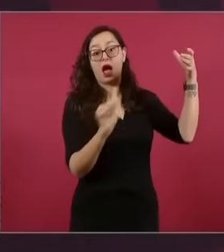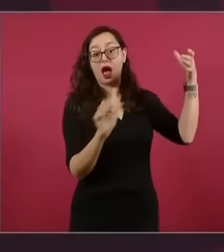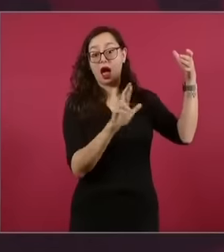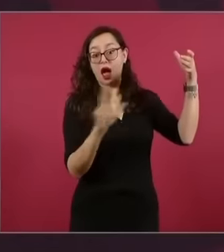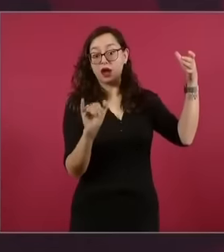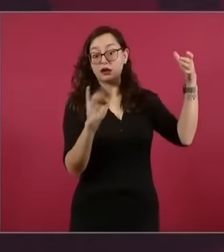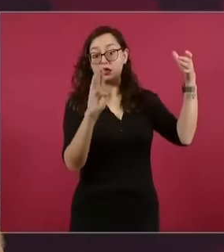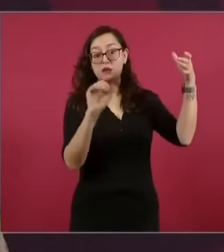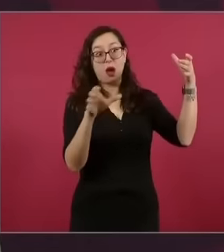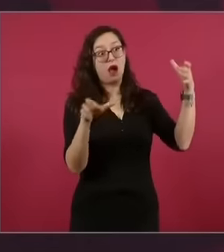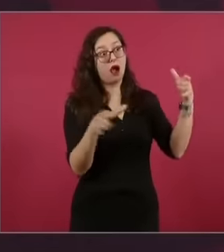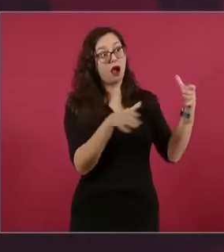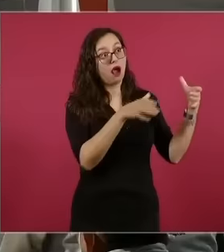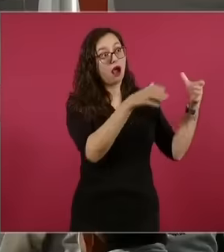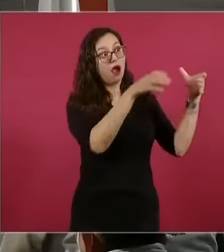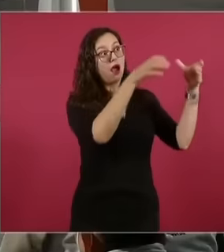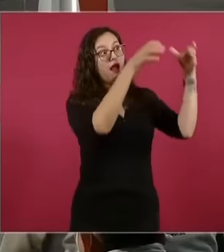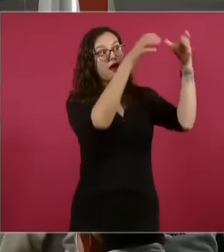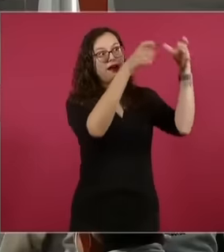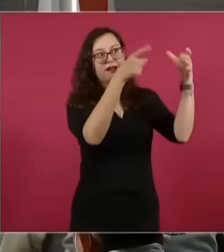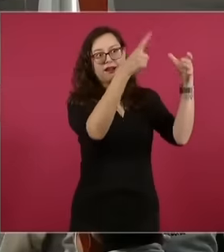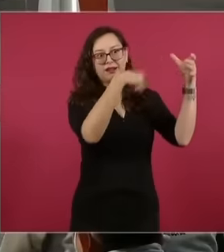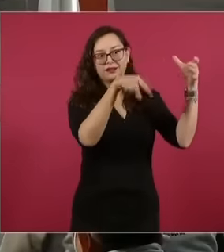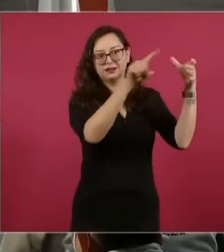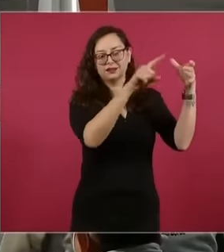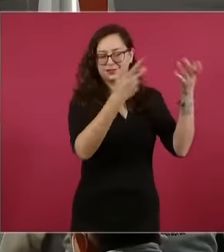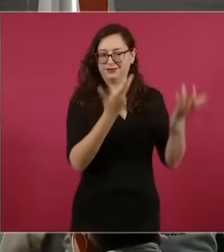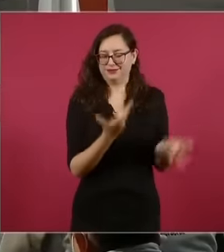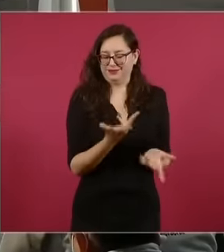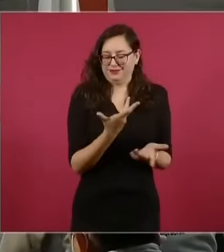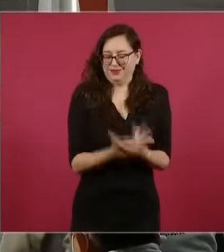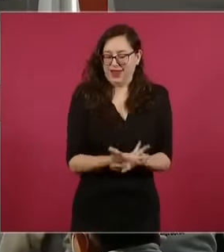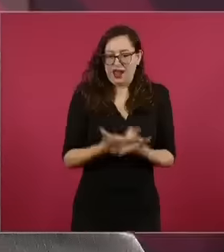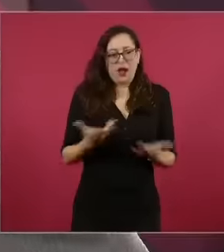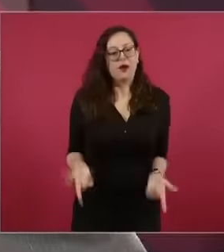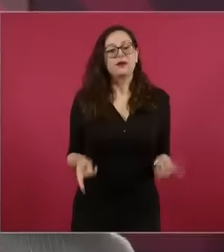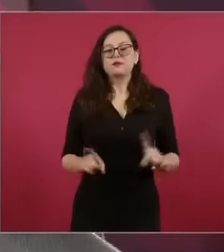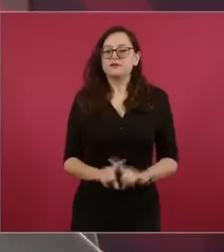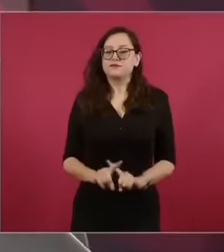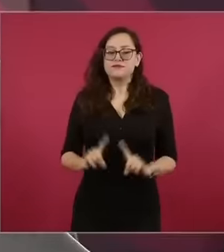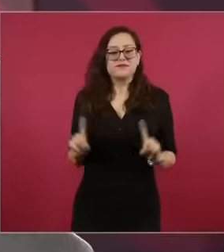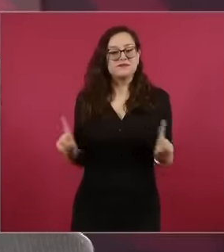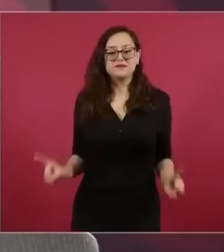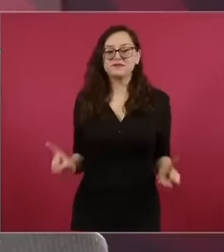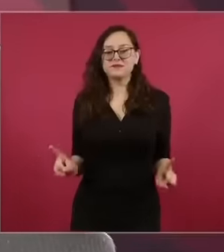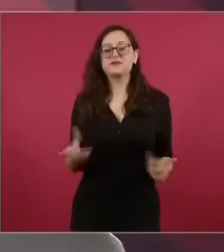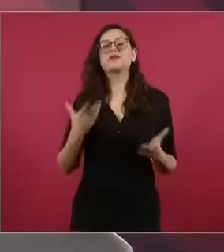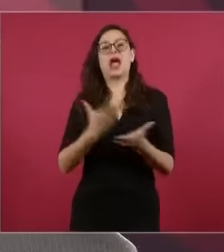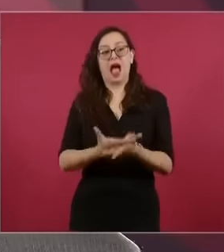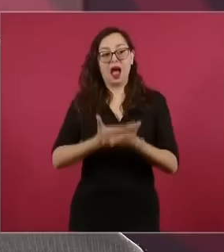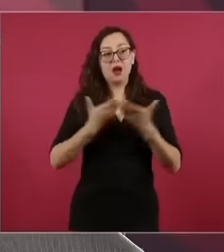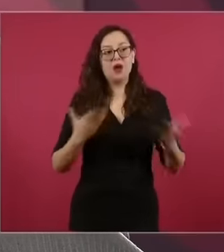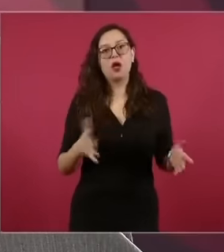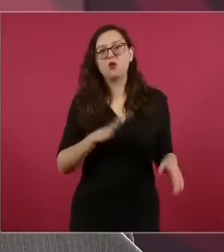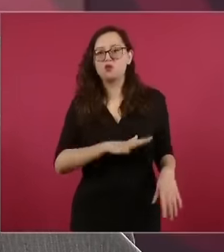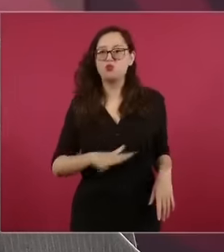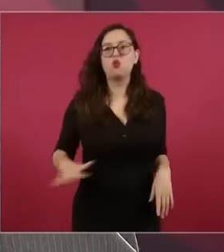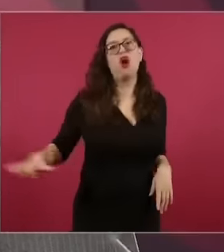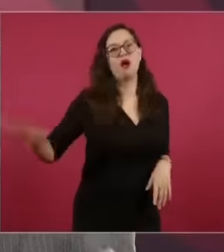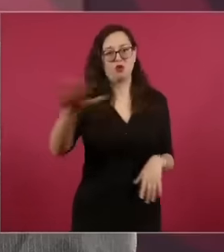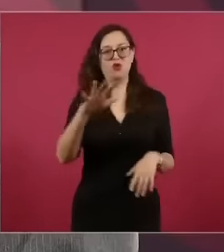and now it is different, the people are the ones who decide, the people are the ones who